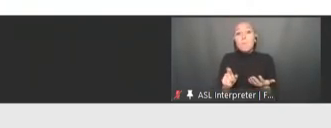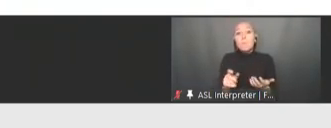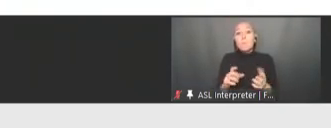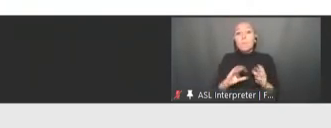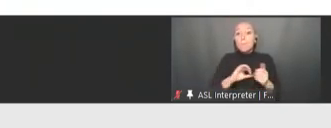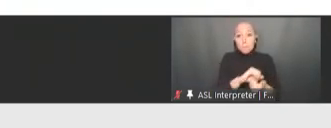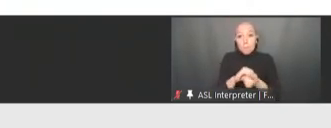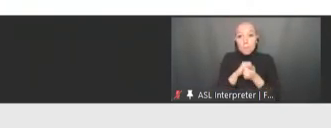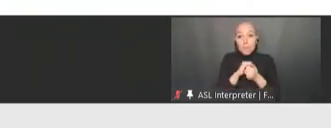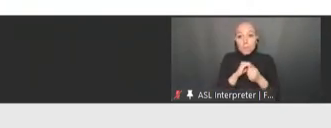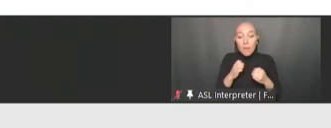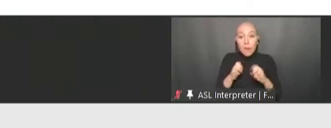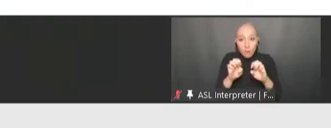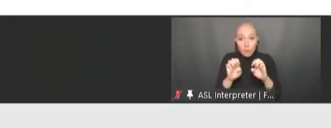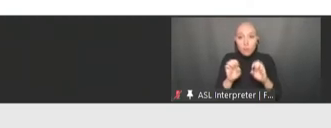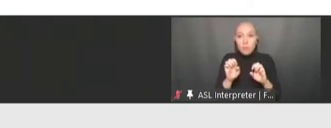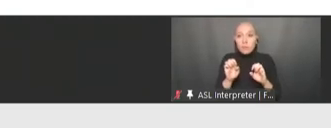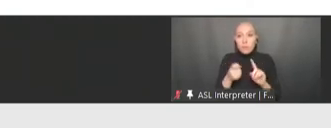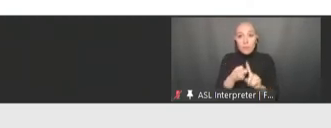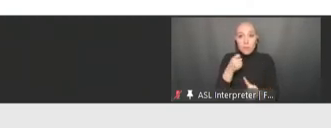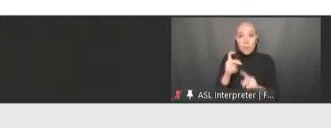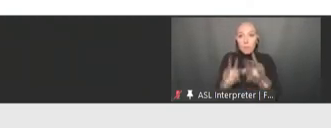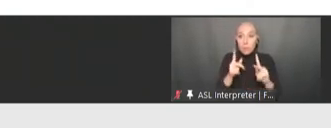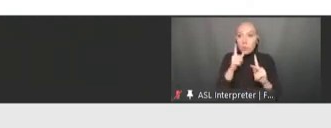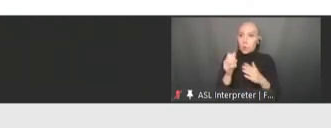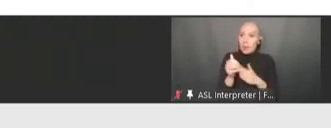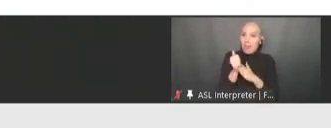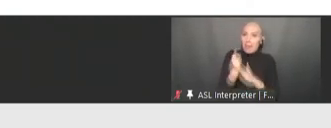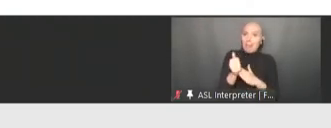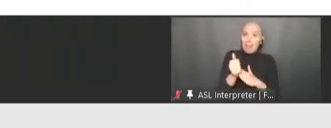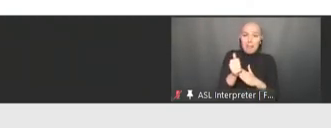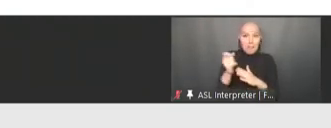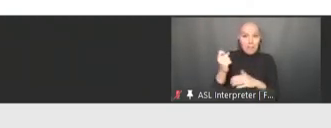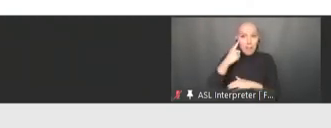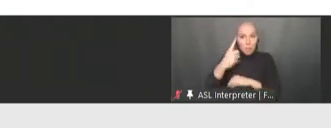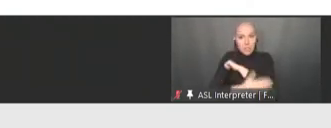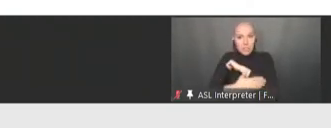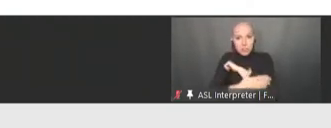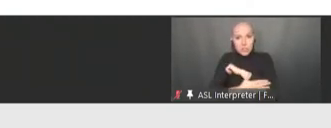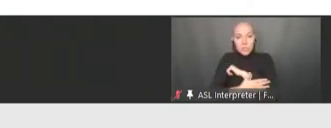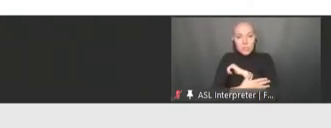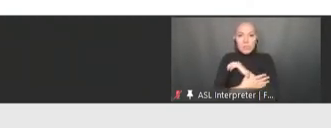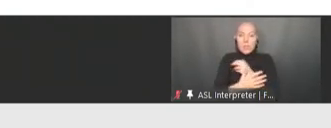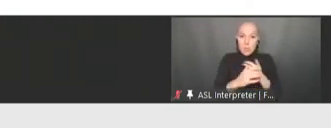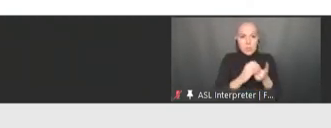at the front of governments of countries and the working together towards having a single